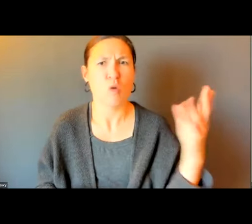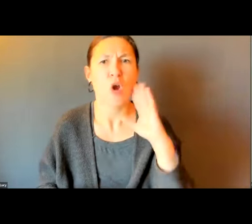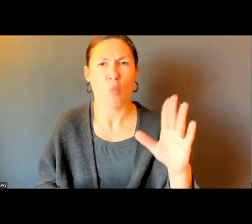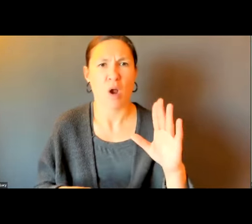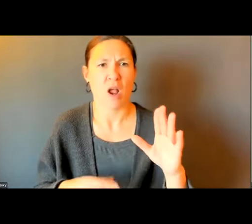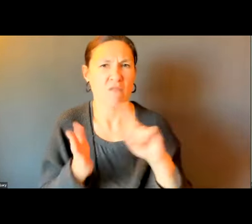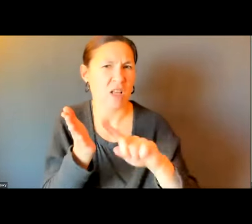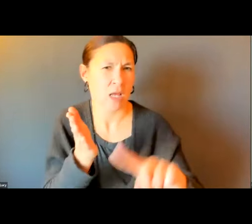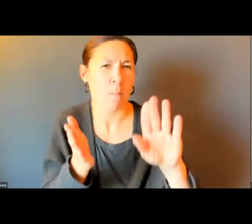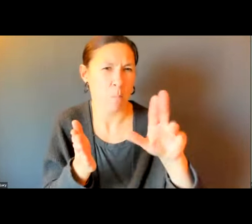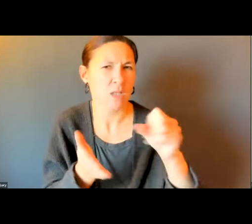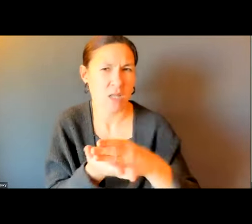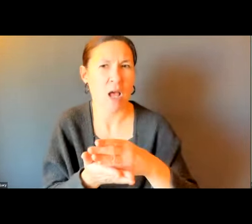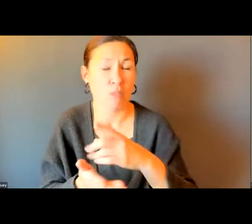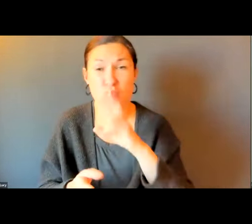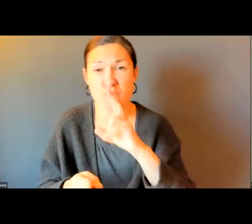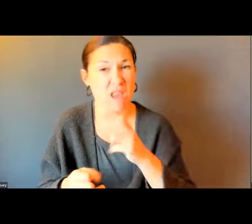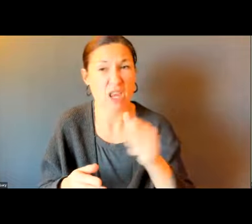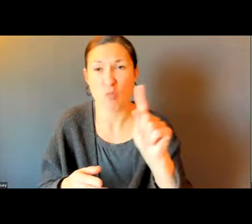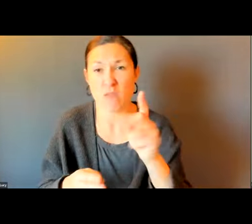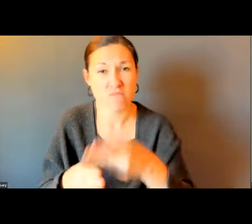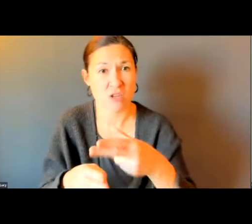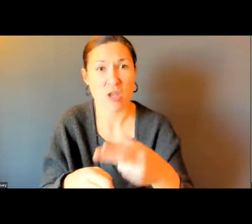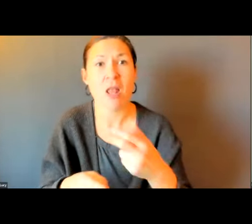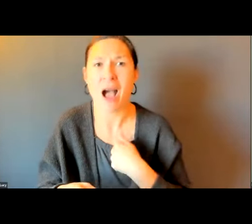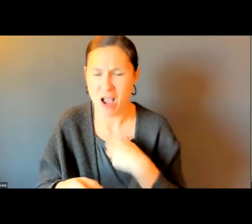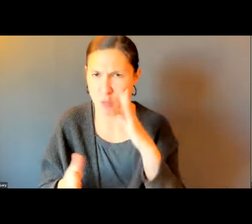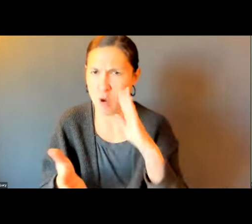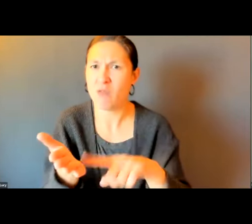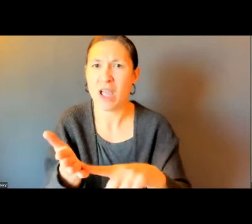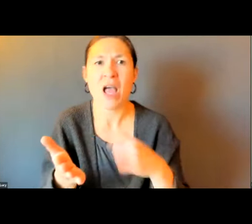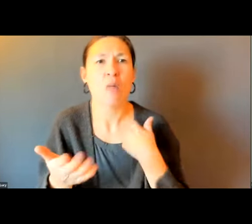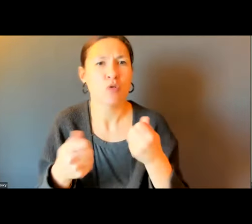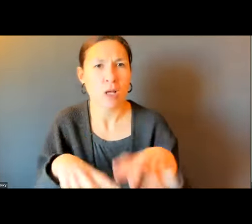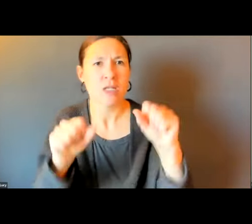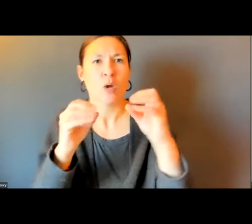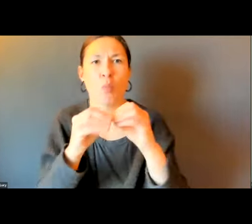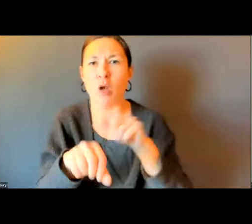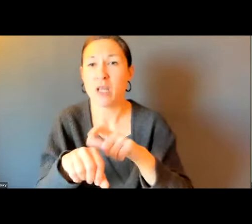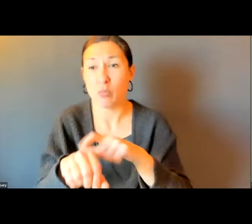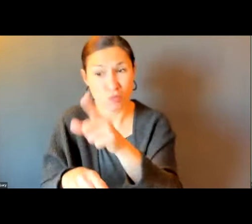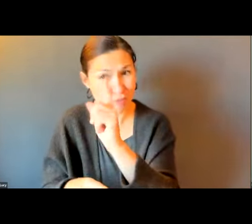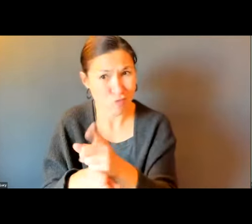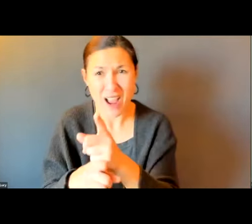IF YOU WANT TO FOLLOW UP WITH ME DIRECTLY, WE'LL INVESTIGATE THE BUS STOPS. THIS IS SOMETHING WE ARE